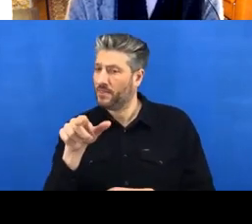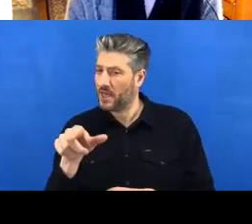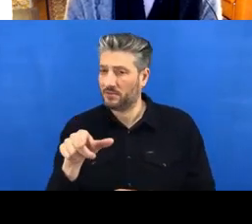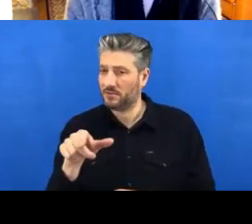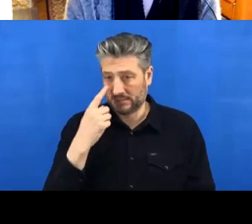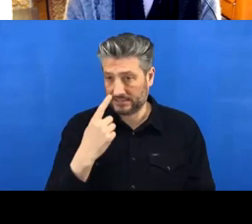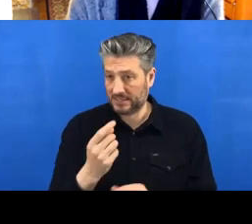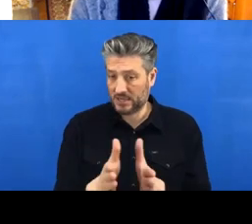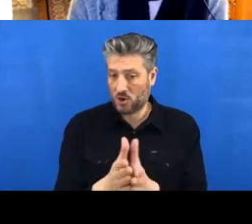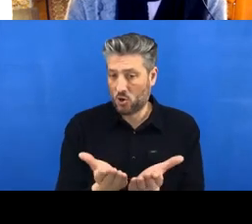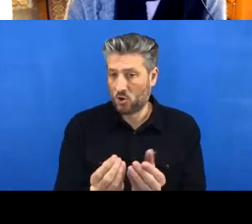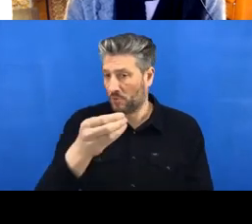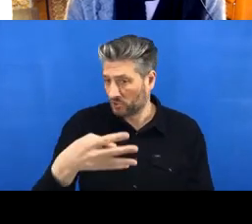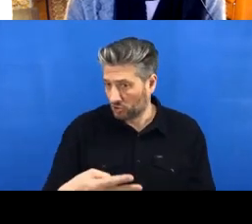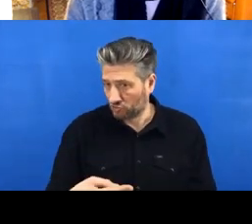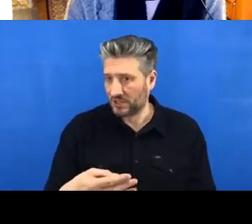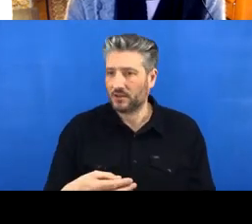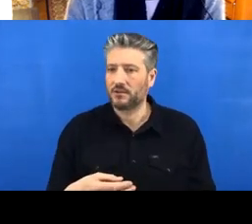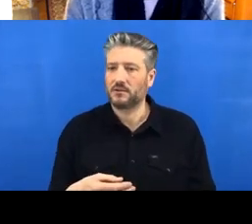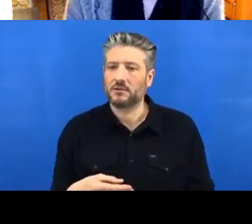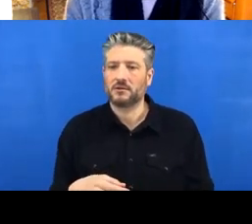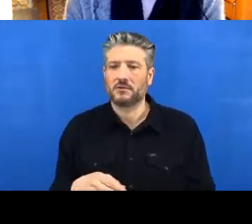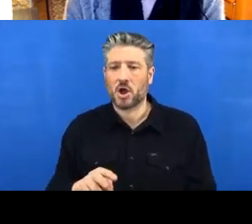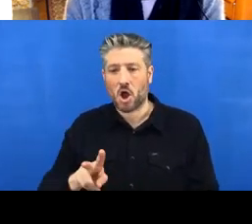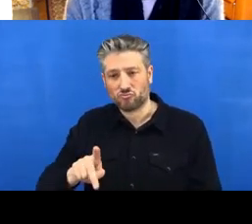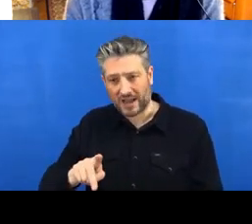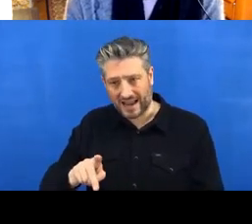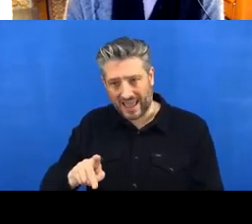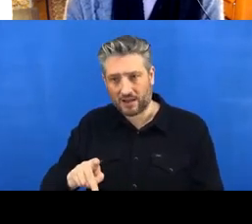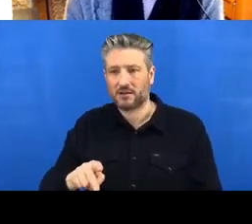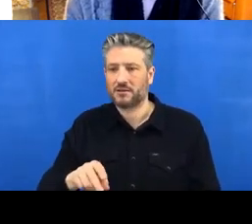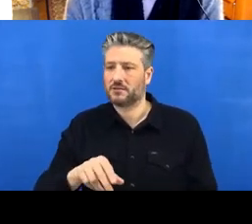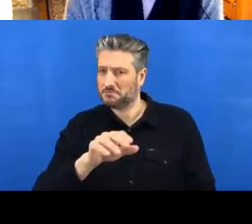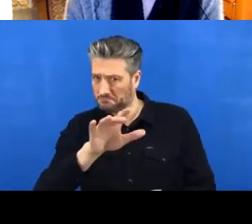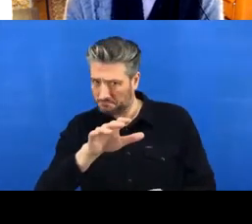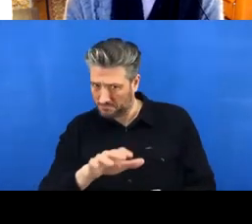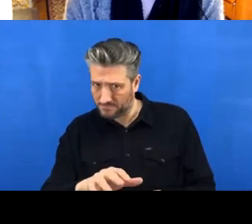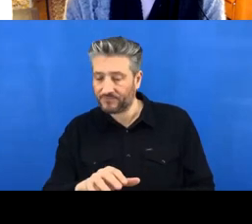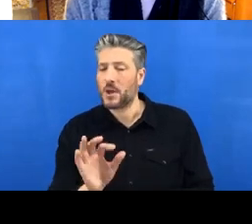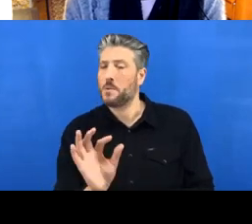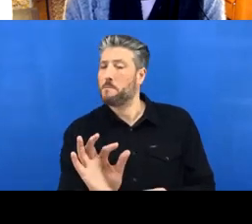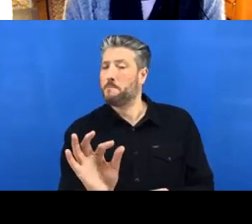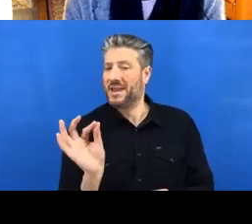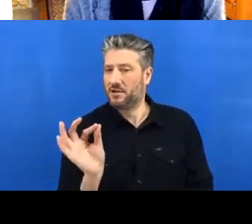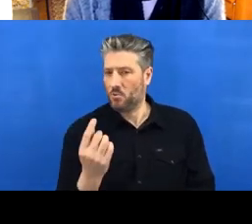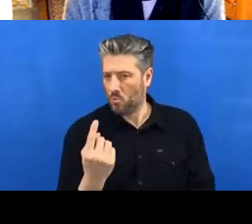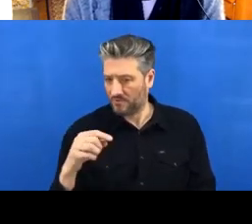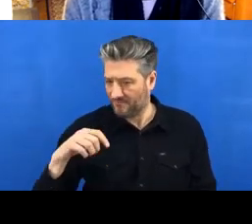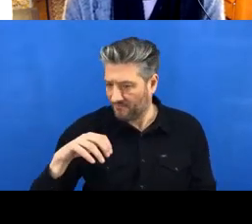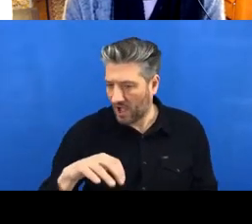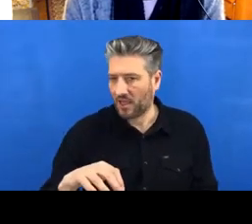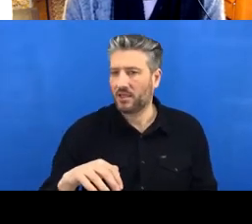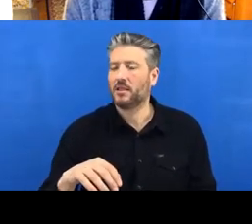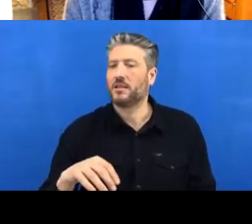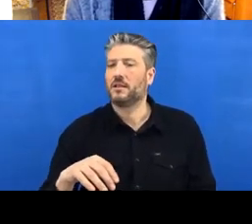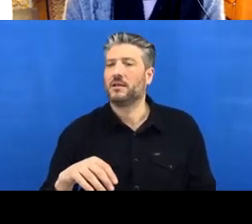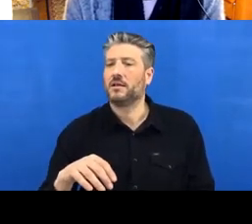at least on Windows. And then I guess you've got to pick a file to make a change to .